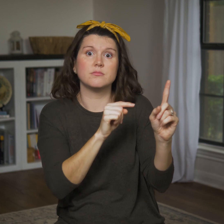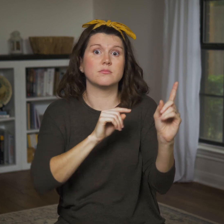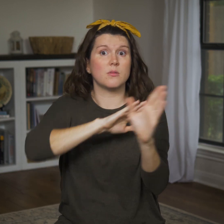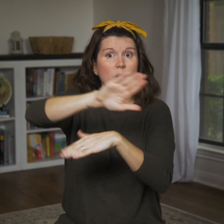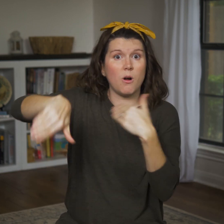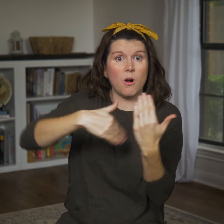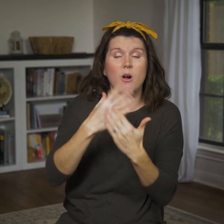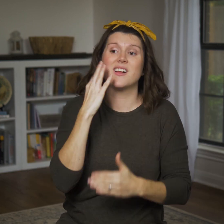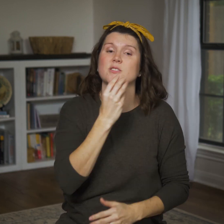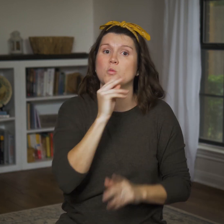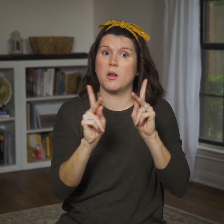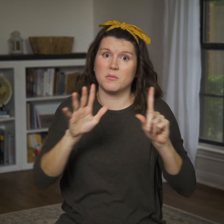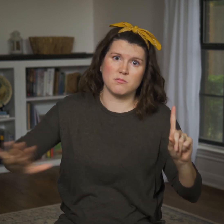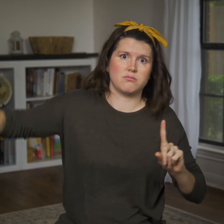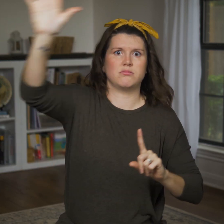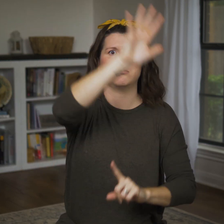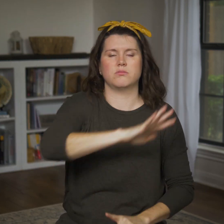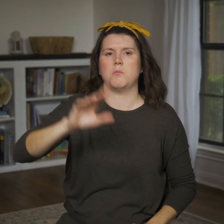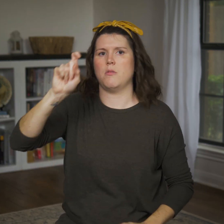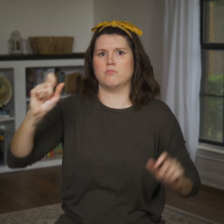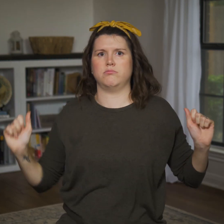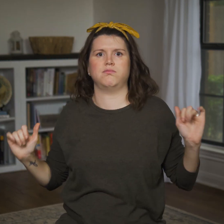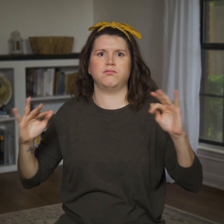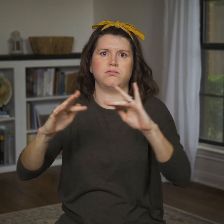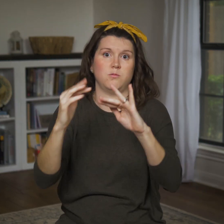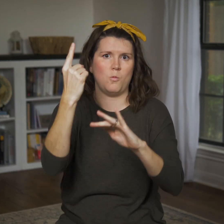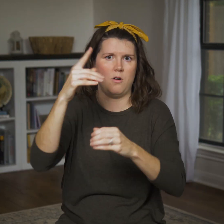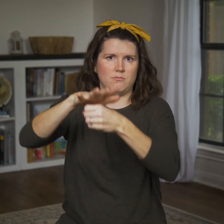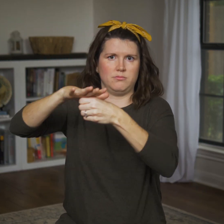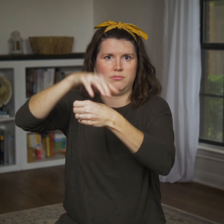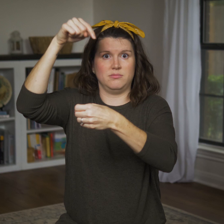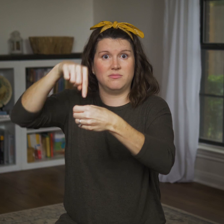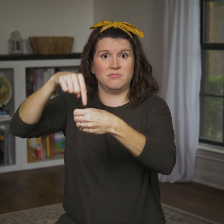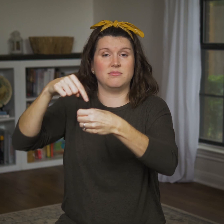All the Israelites will travel to that one spot,